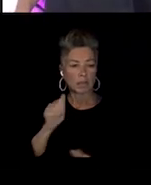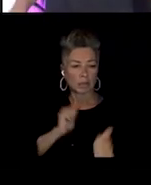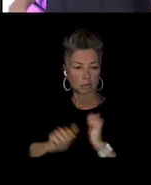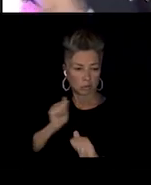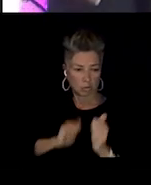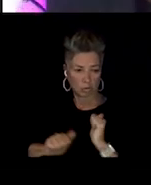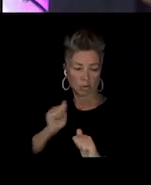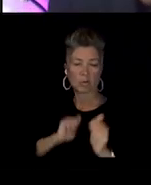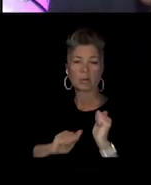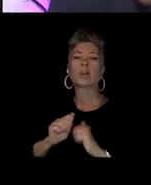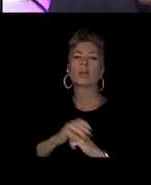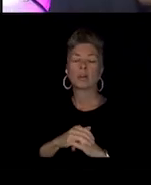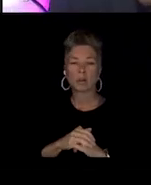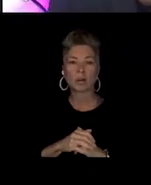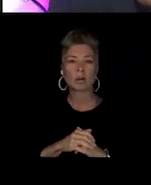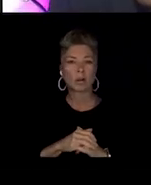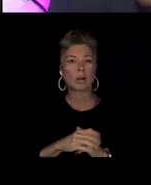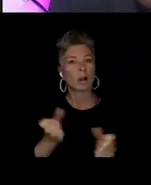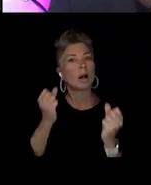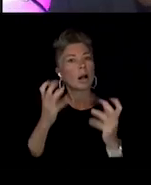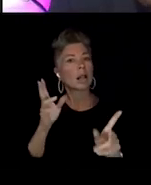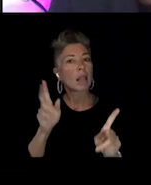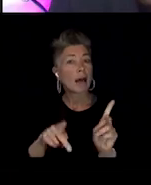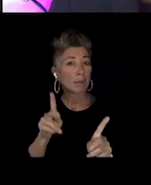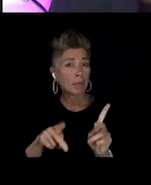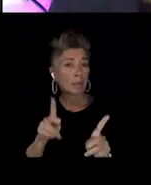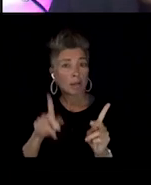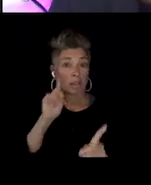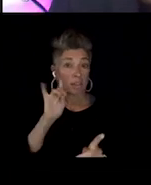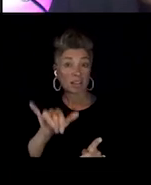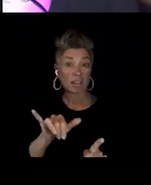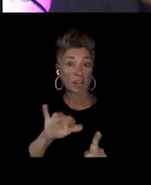Well a lot of people at first for some reason think that there's no black people in Wisconsin.